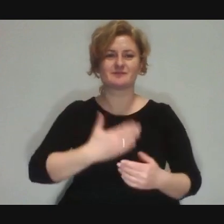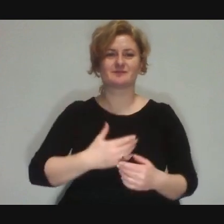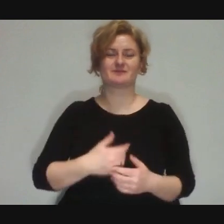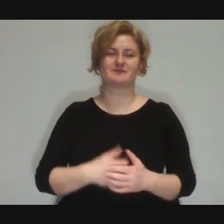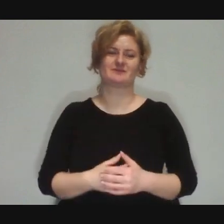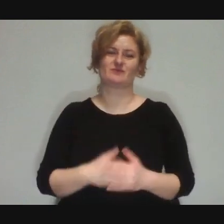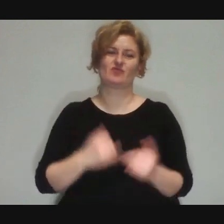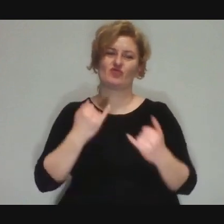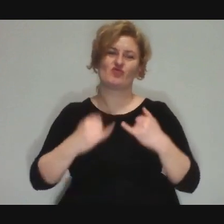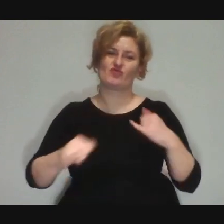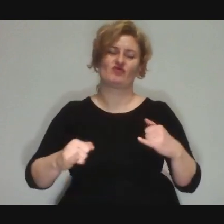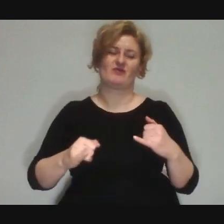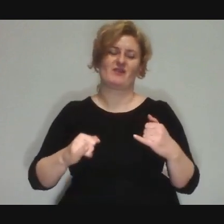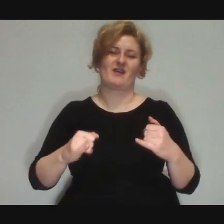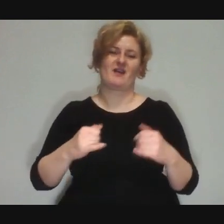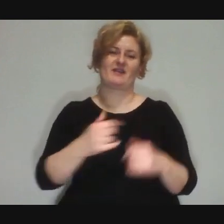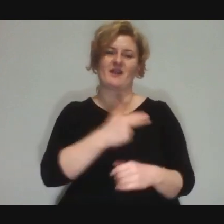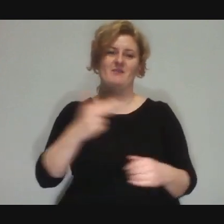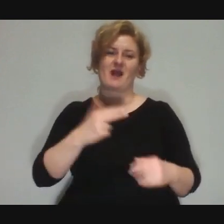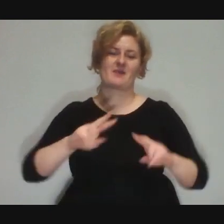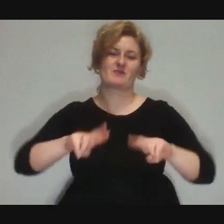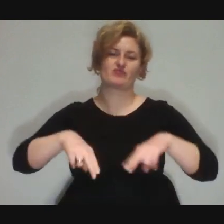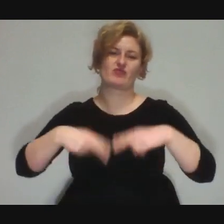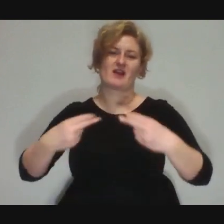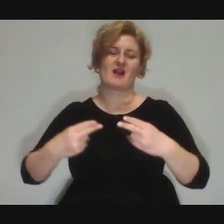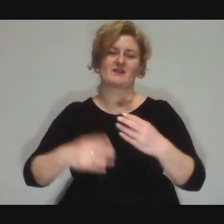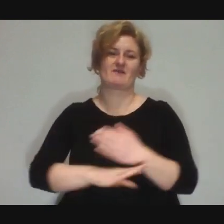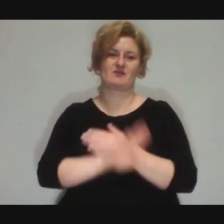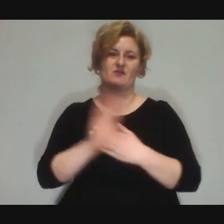There are different messages of these people,